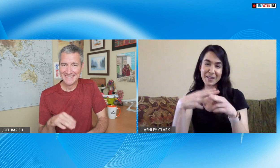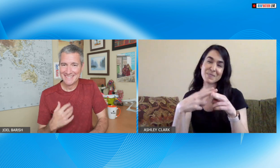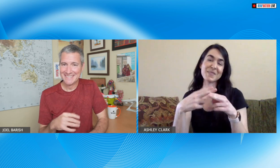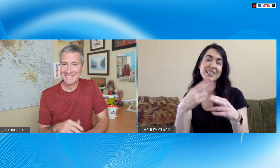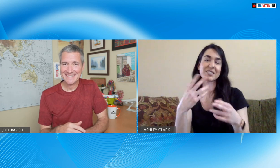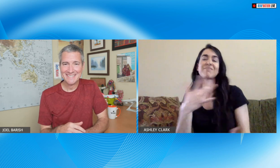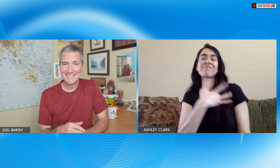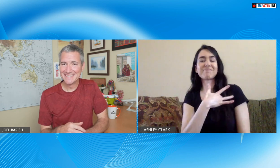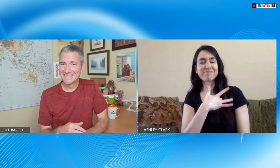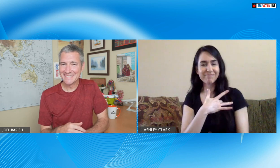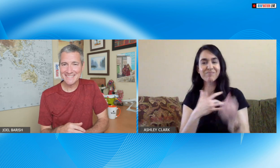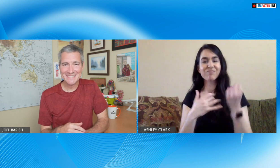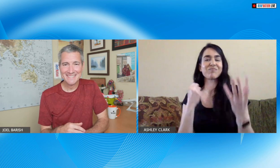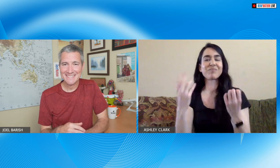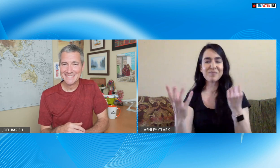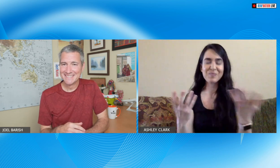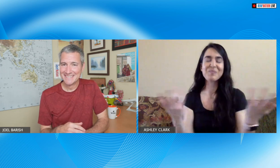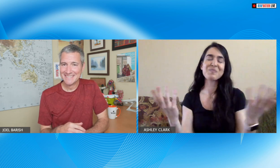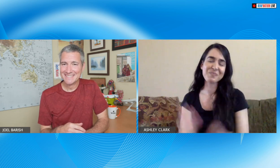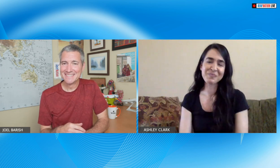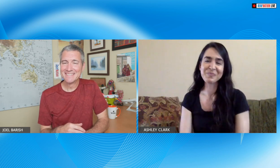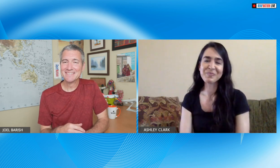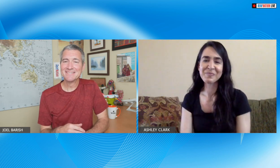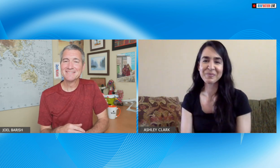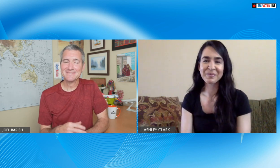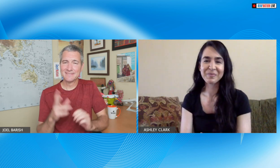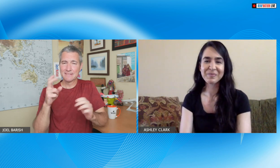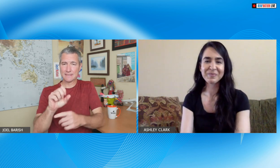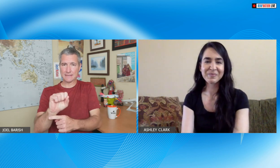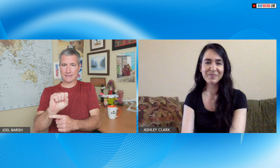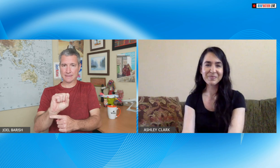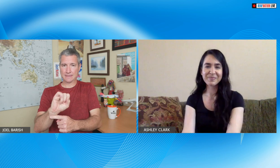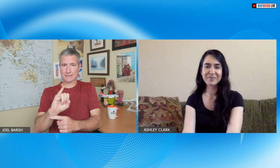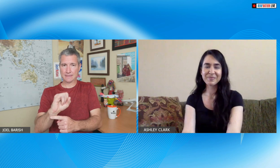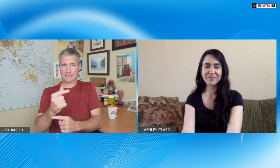teaching some signs and that's where because it touched my heart to see